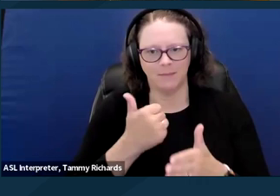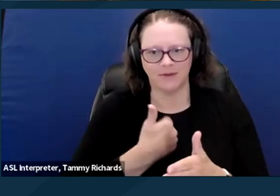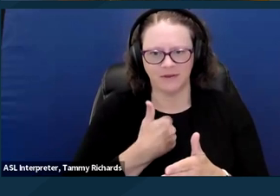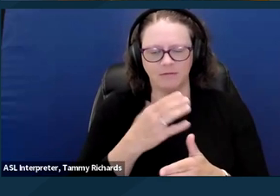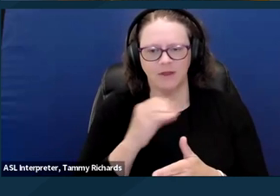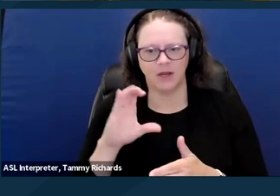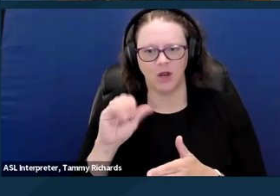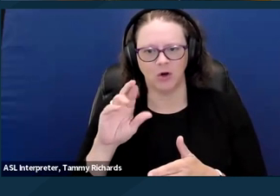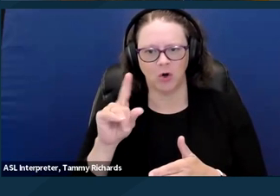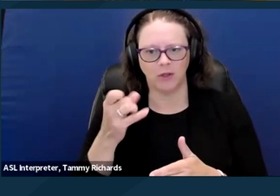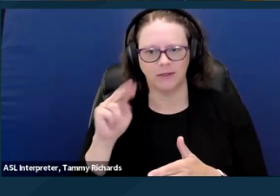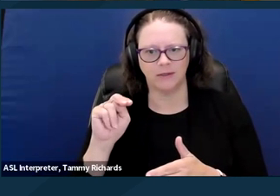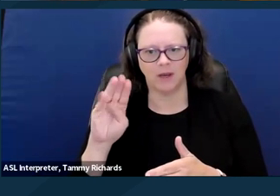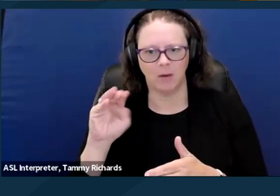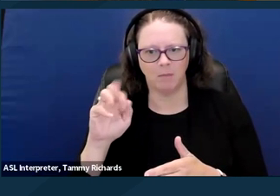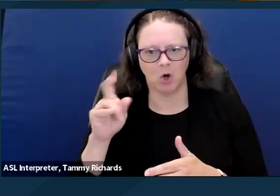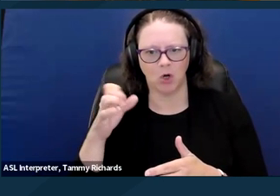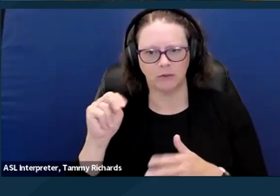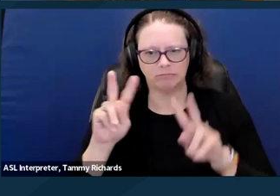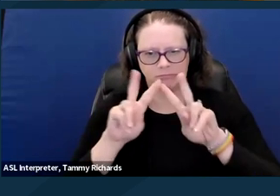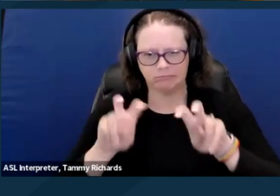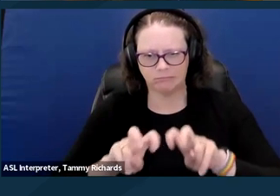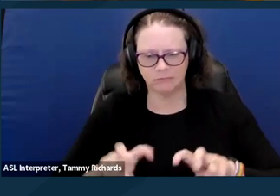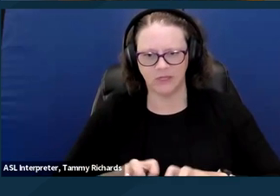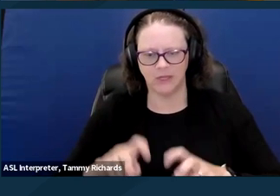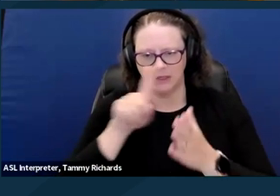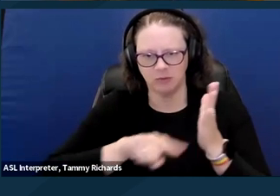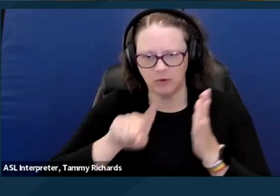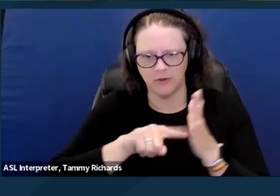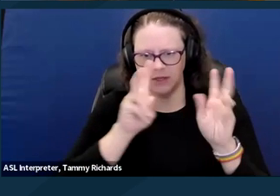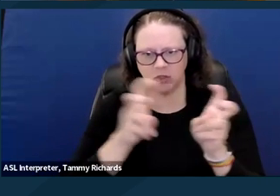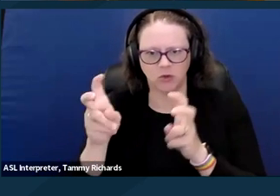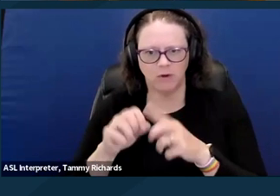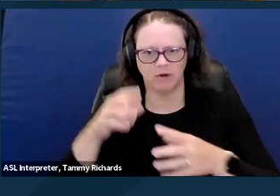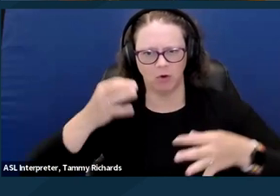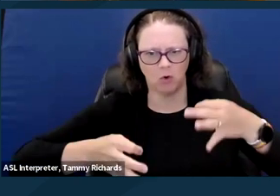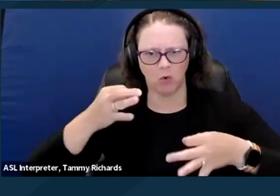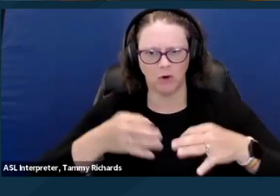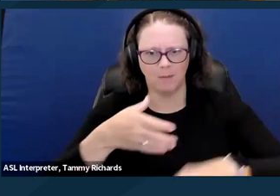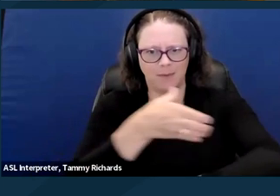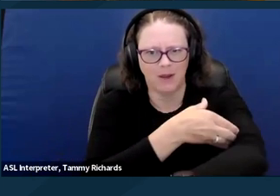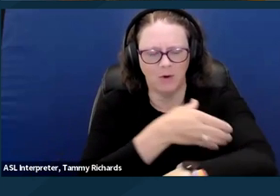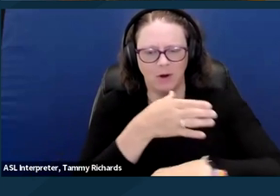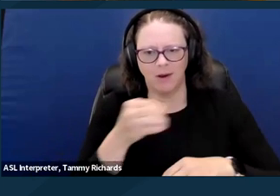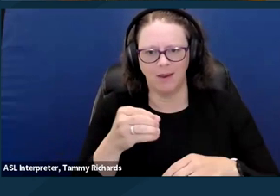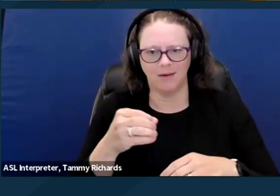delved into in exploring this issue of court power and the limitations of the legal system,